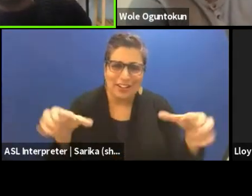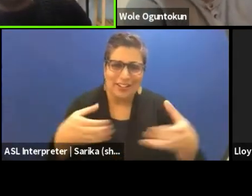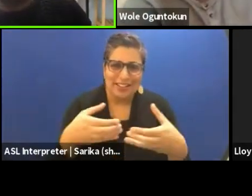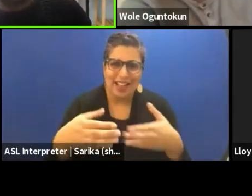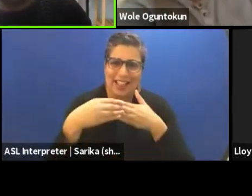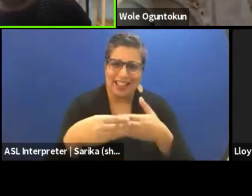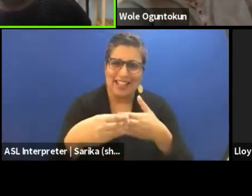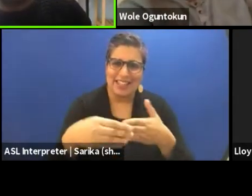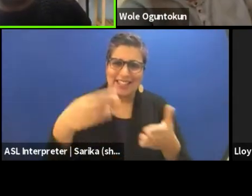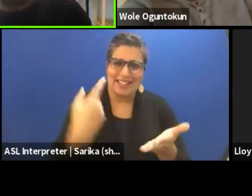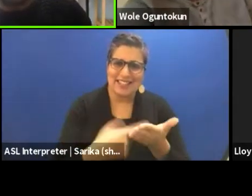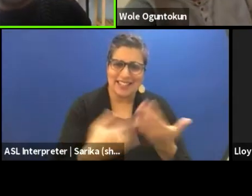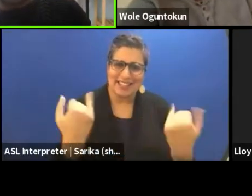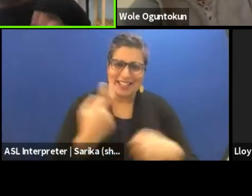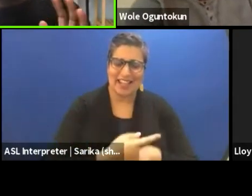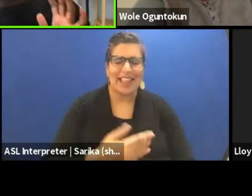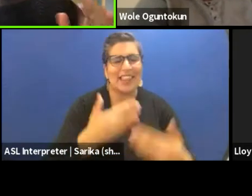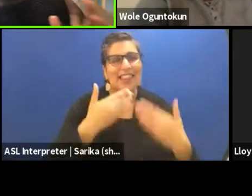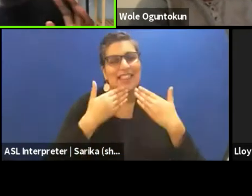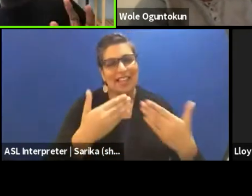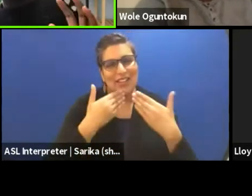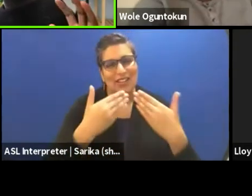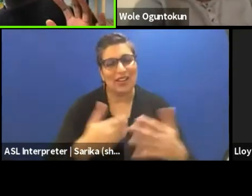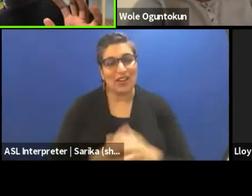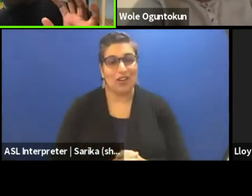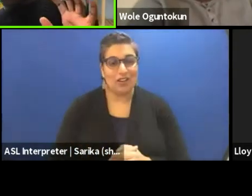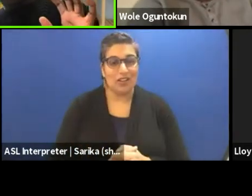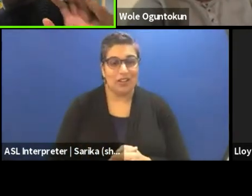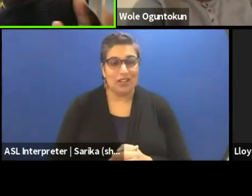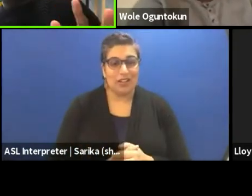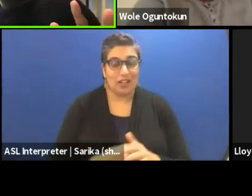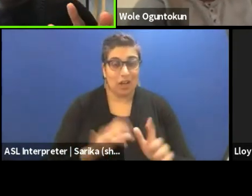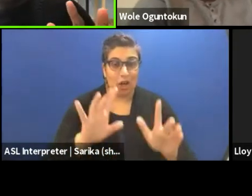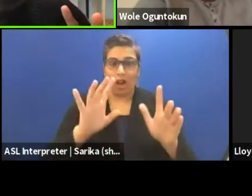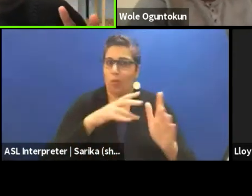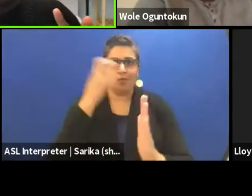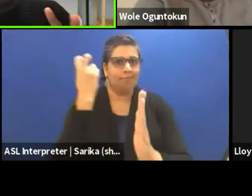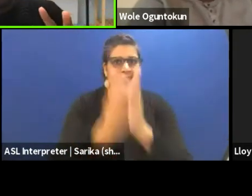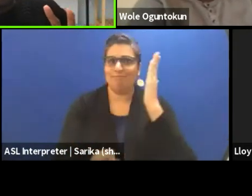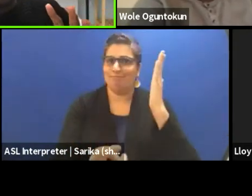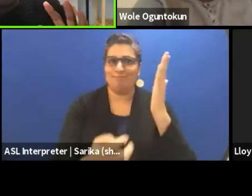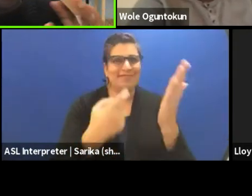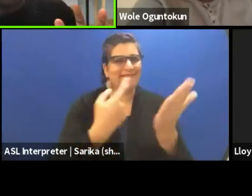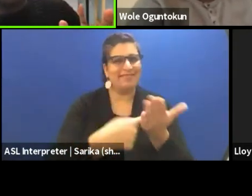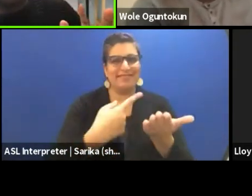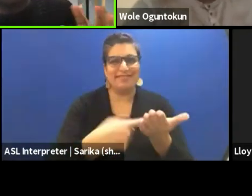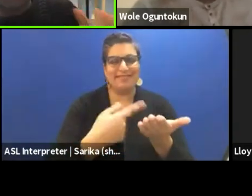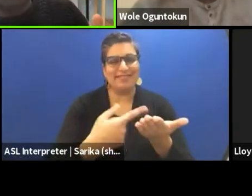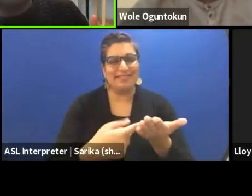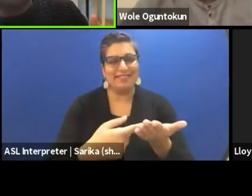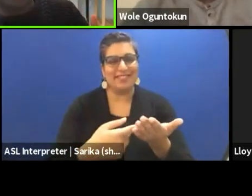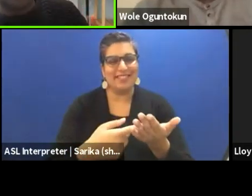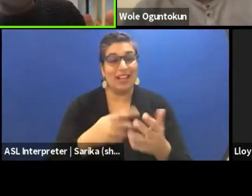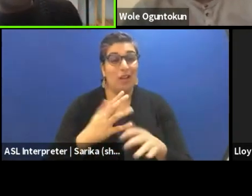Thank you for taking this opportunity. We're gonna go straight into this conversation. 'Cause I think earlier on before we even started,